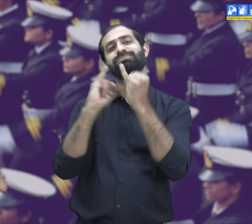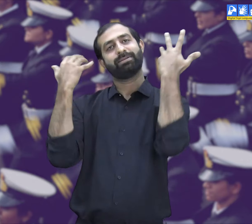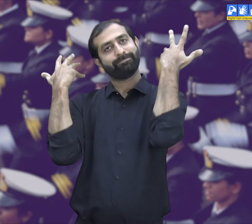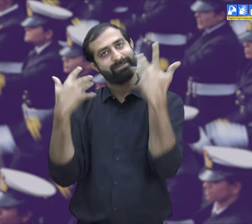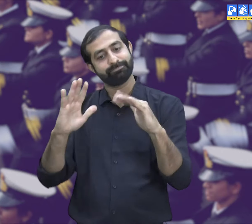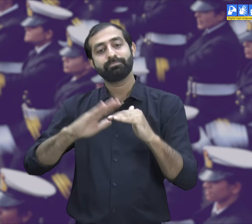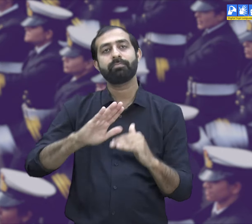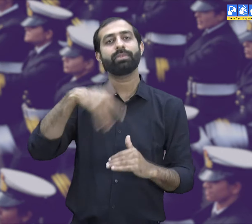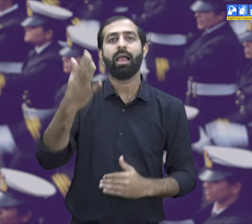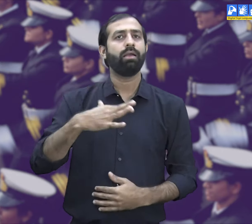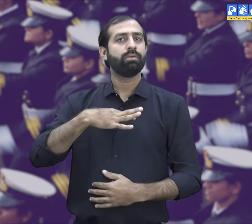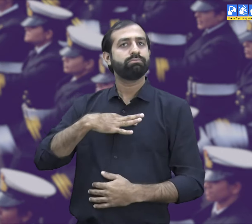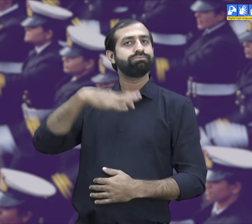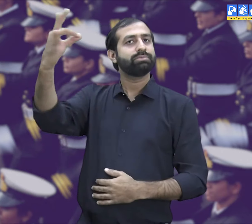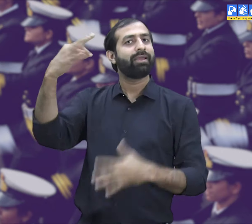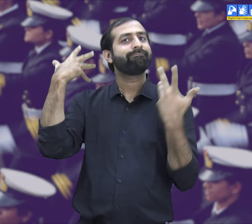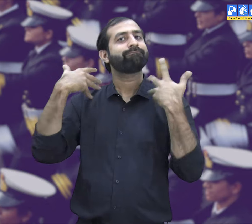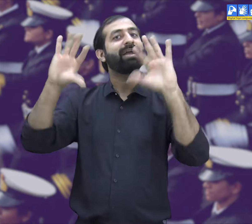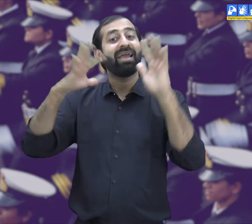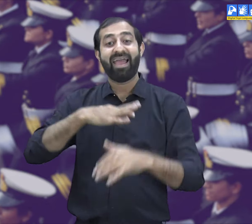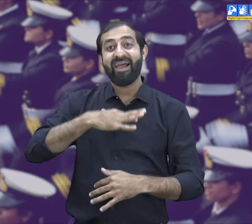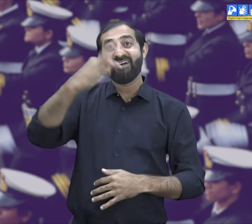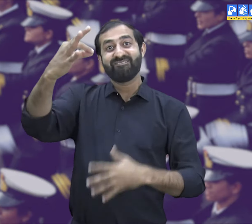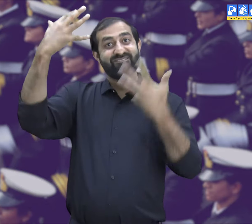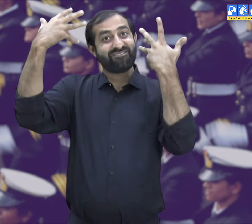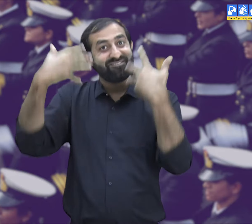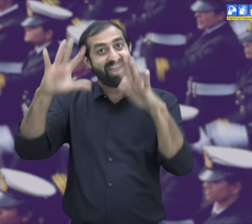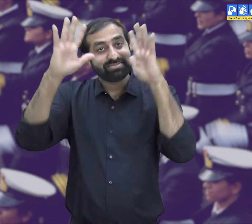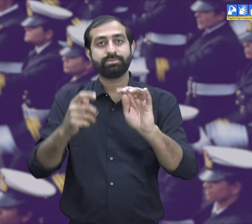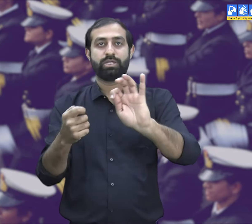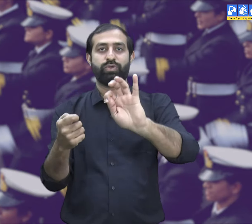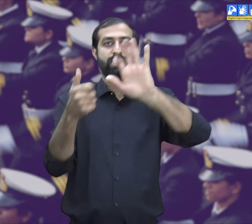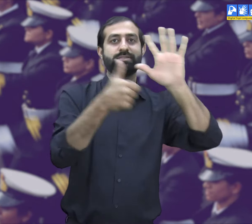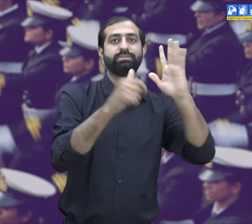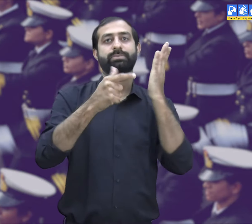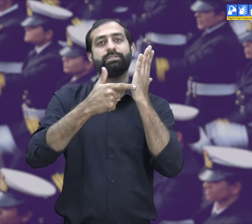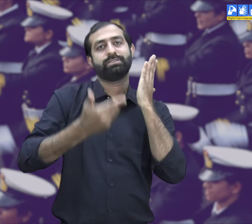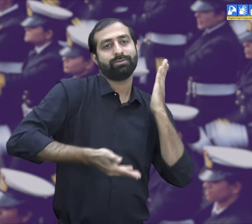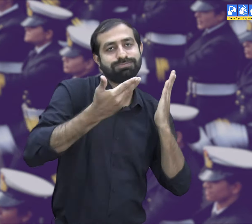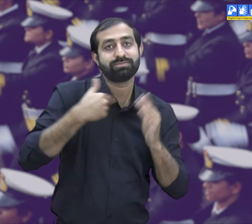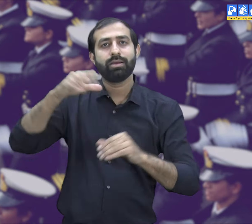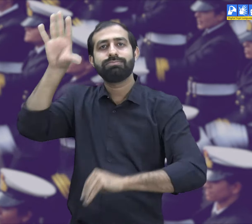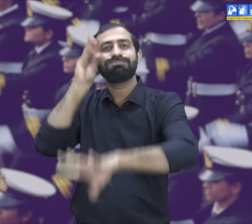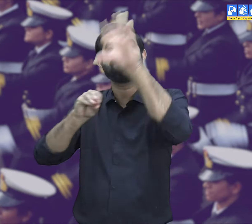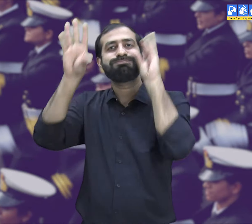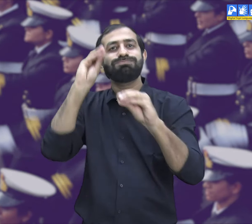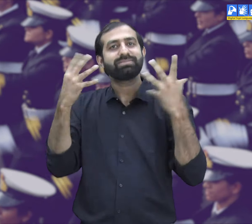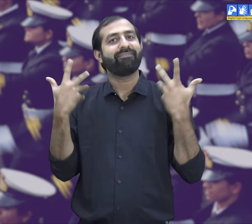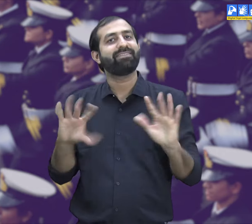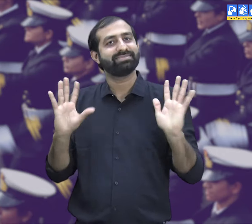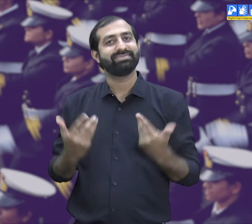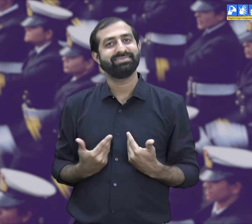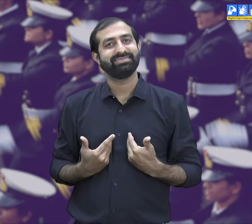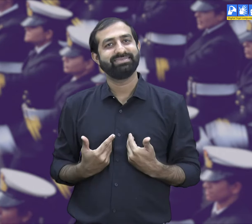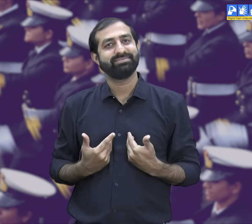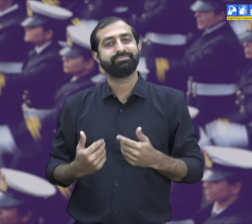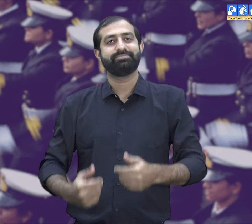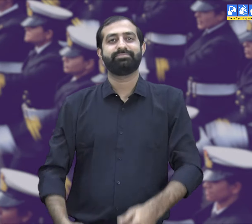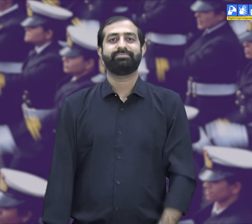I got selected there and received a training for 6 months.